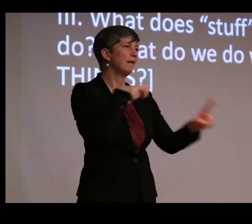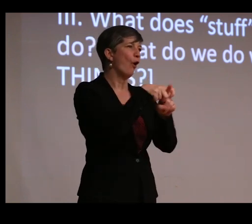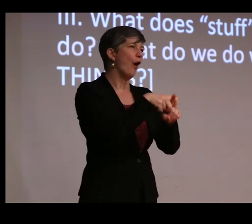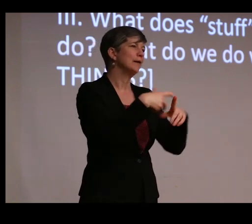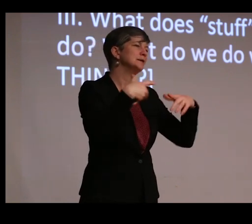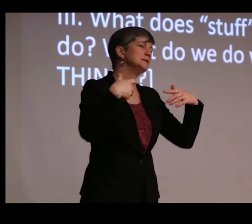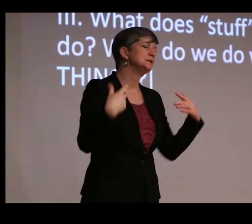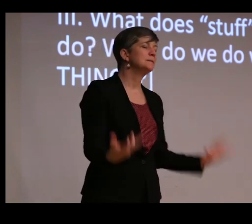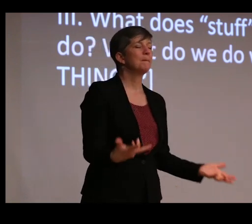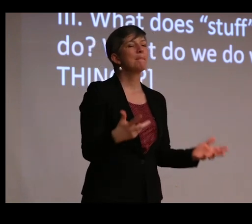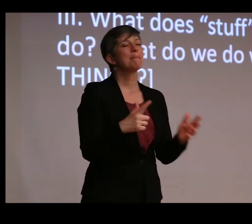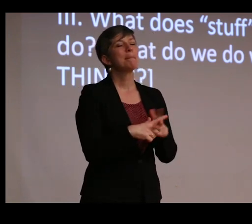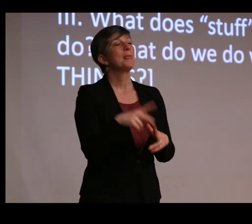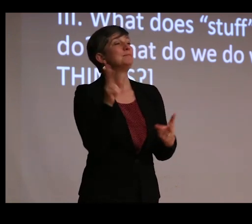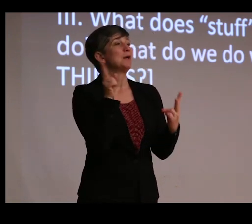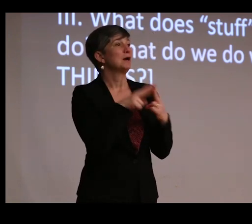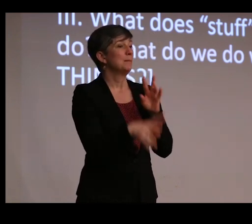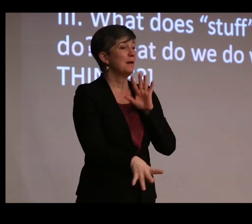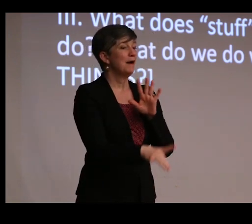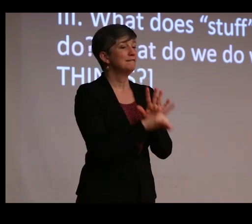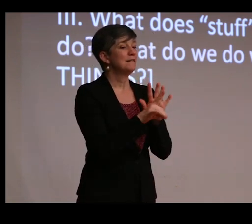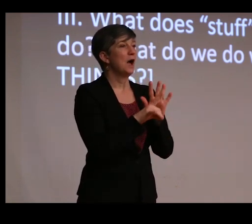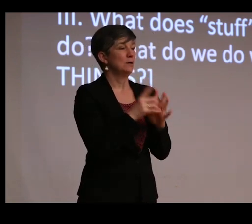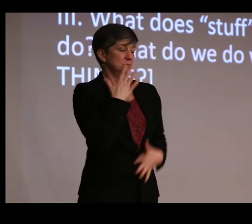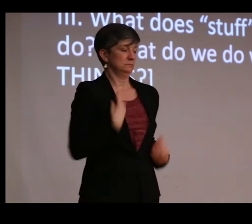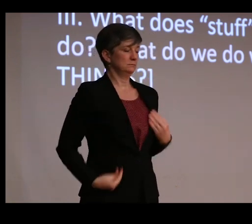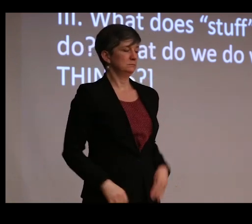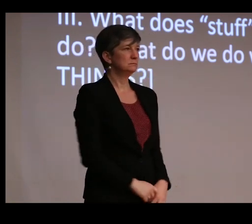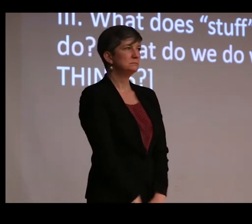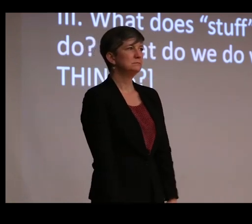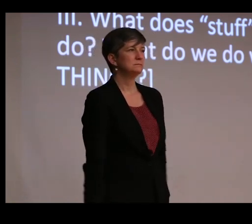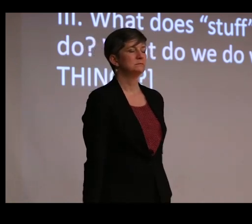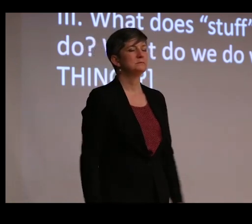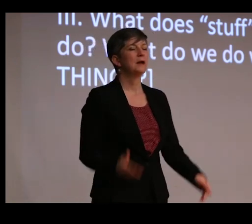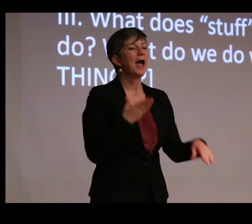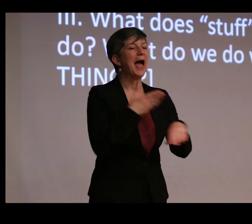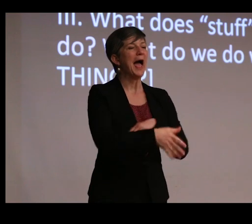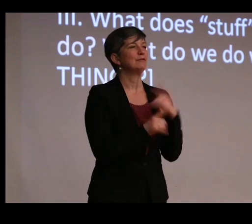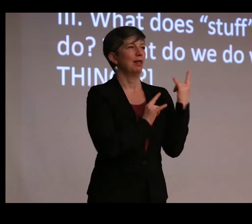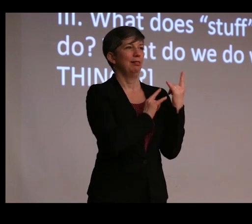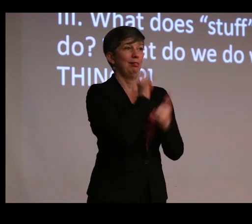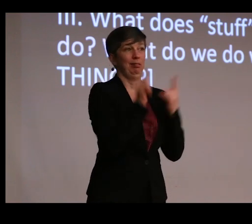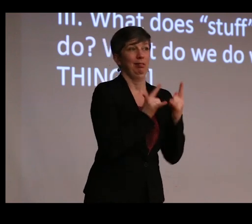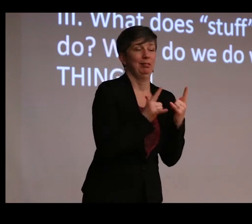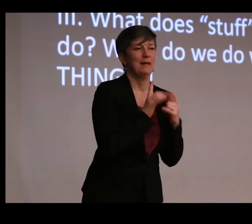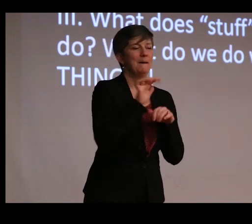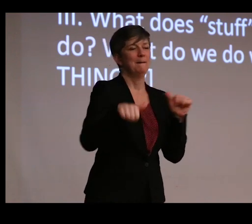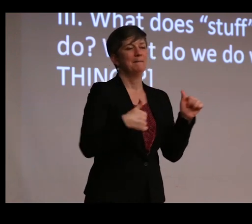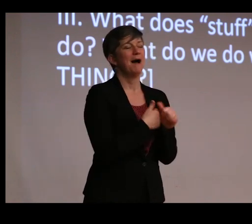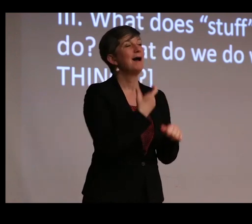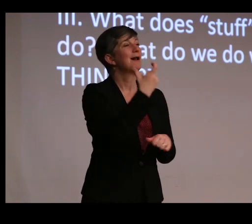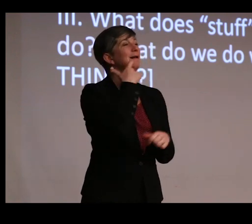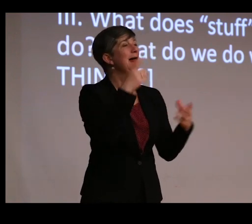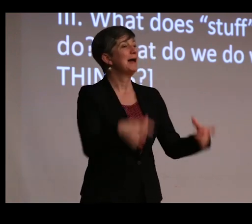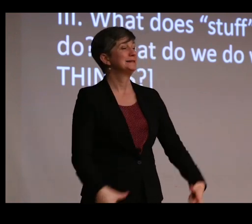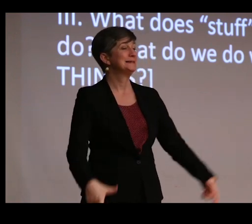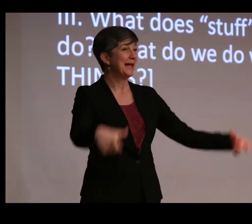A couple was found hastily rearranging their clothing after an amorous escapade behind the glass case of the god